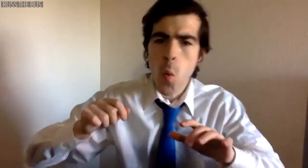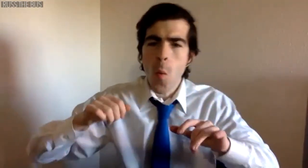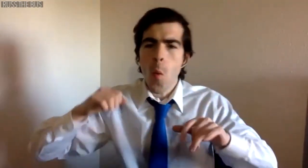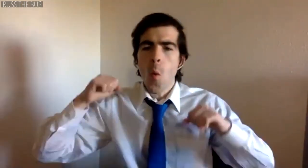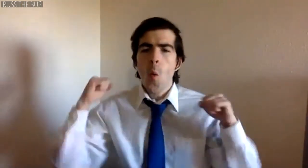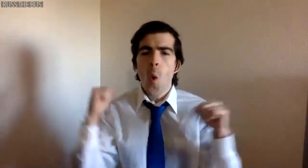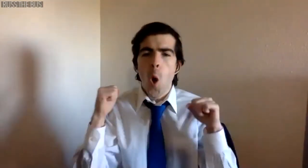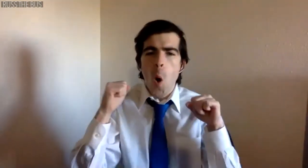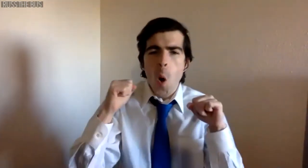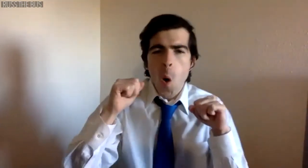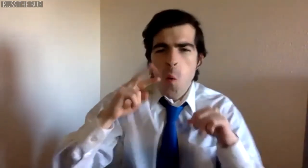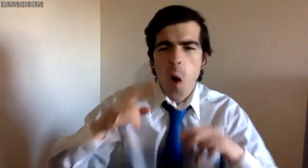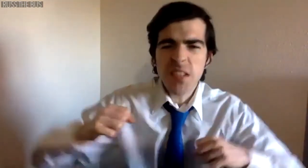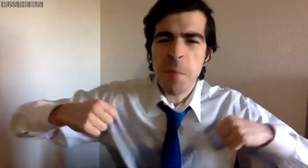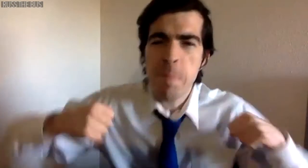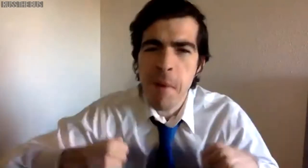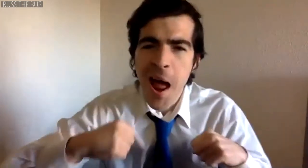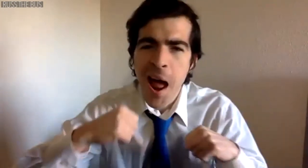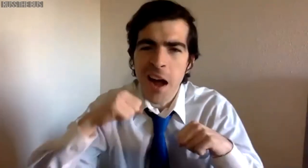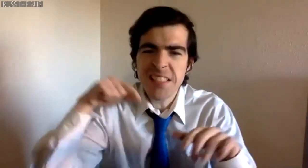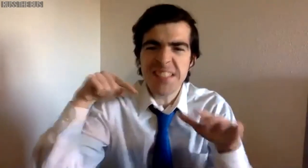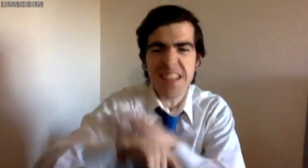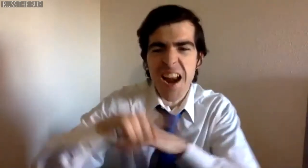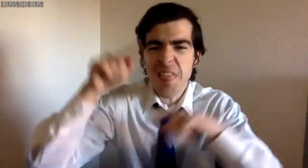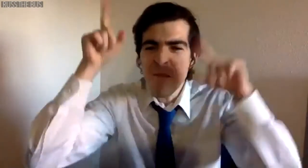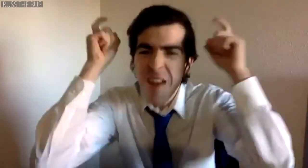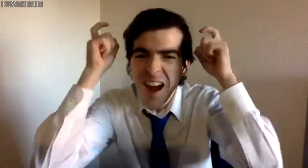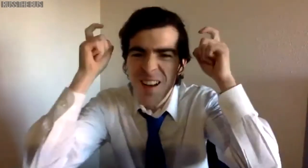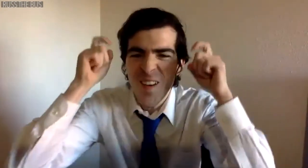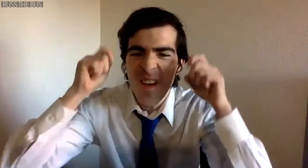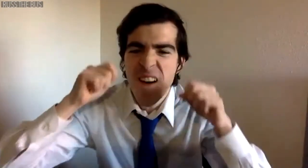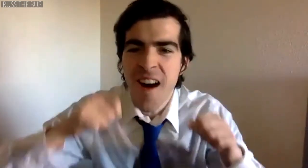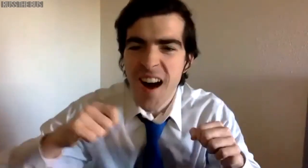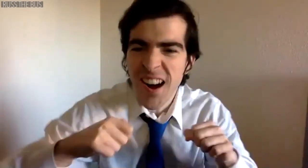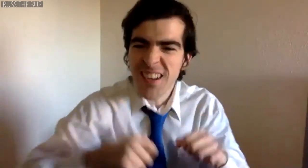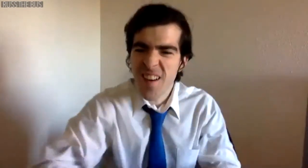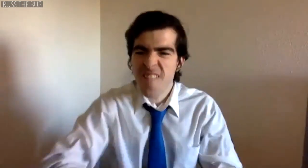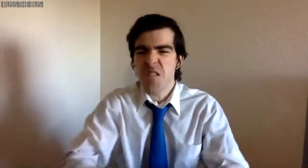Russ the Bus: Russ the Bus is killing minotaurs.